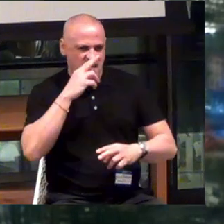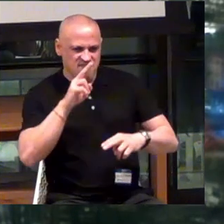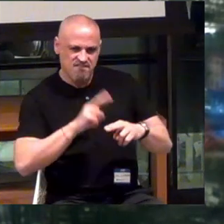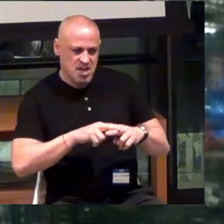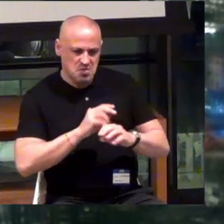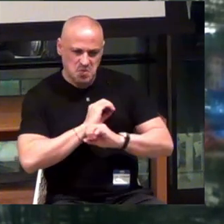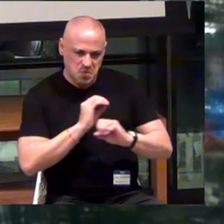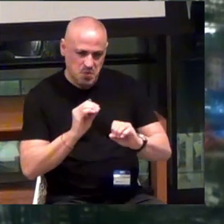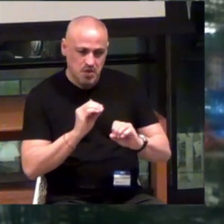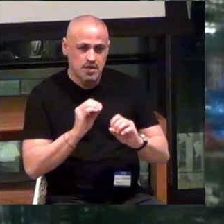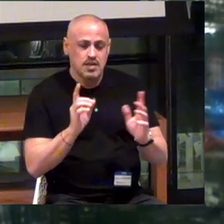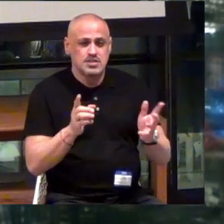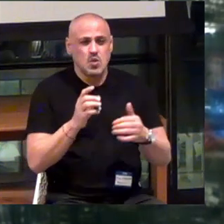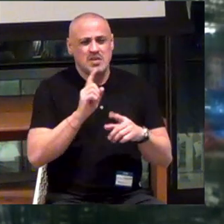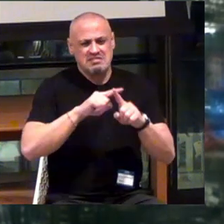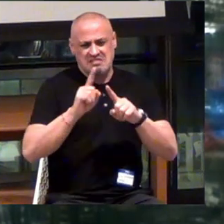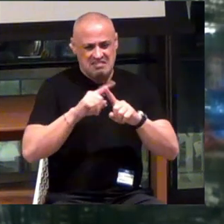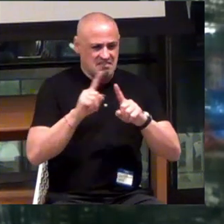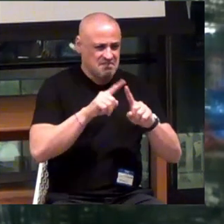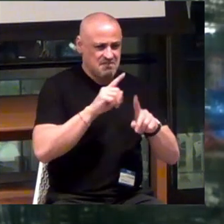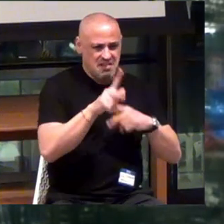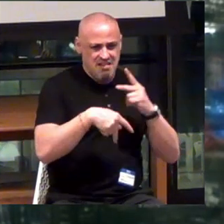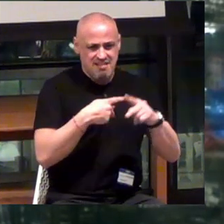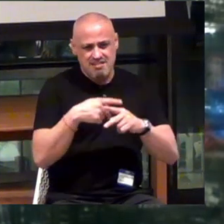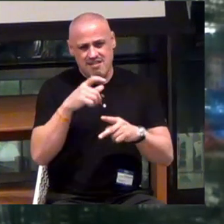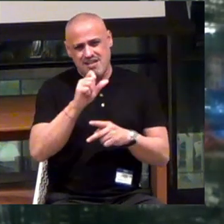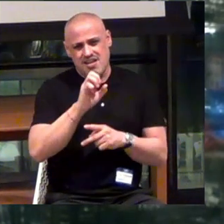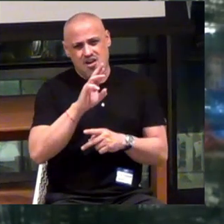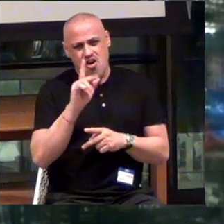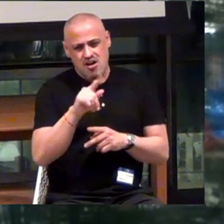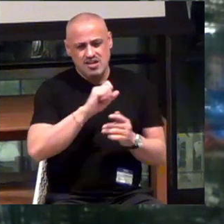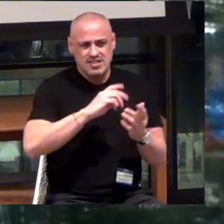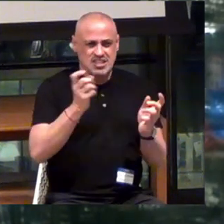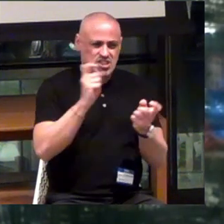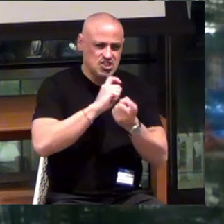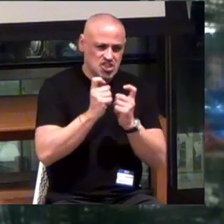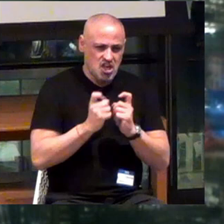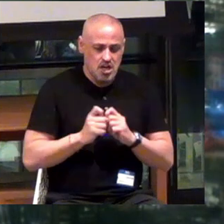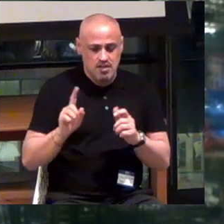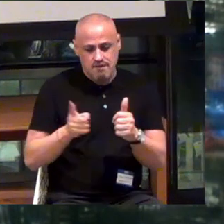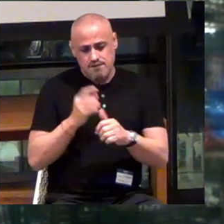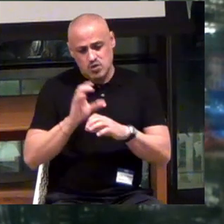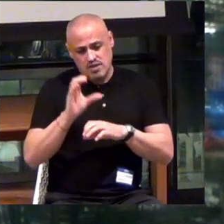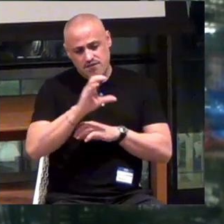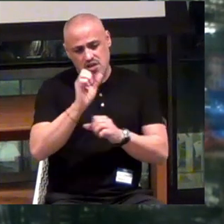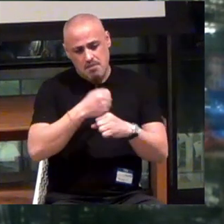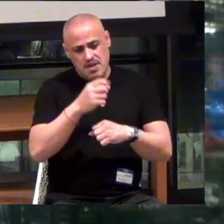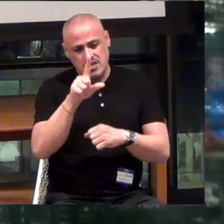And the iterations that ARx has gone through... The first investment in ARx was made in 2016.